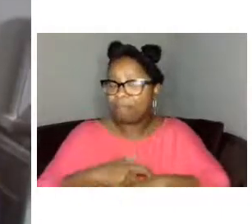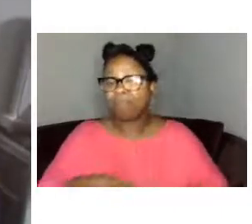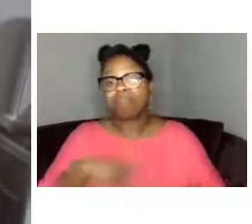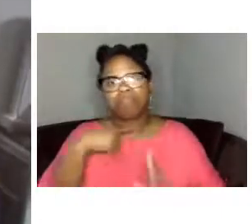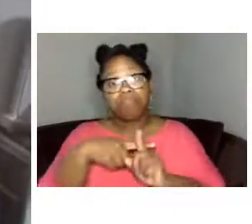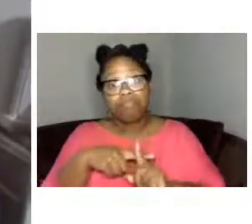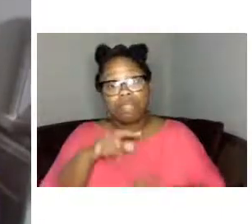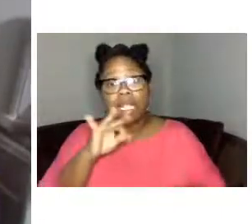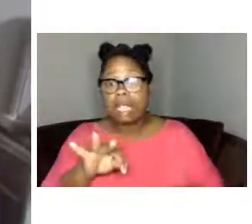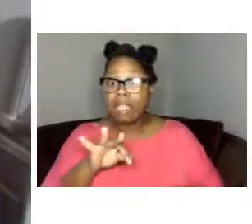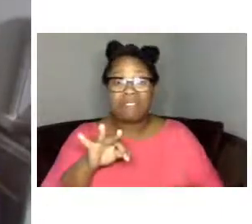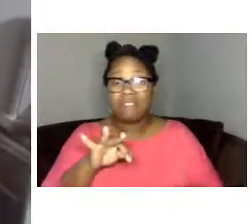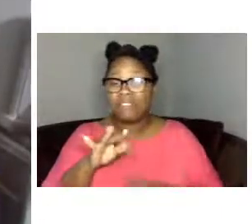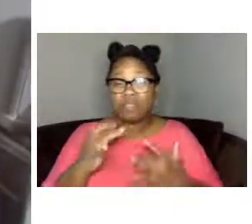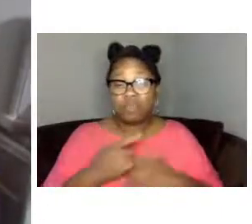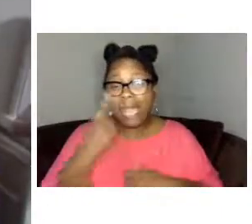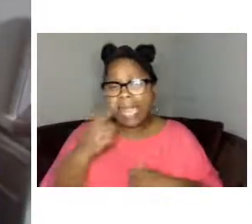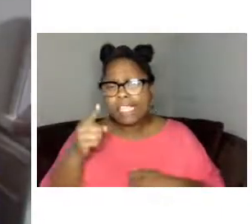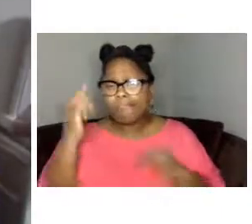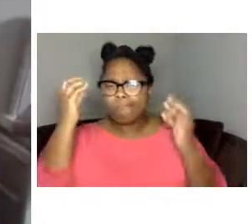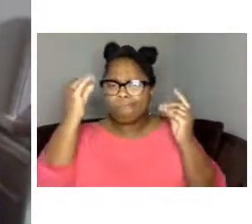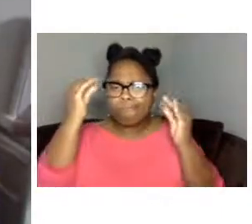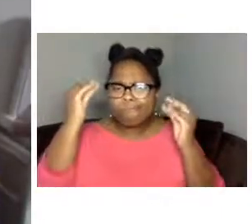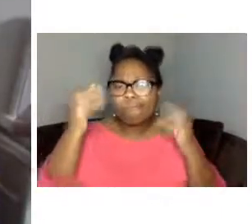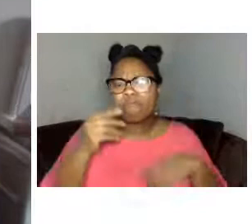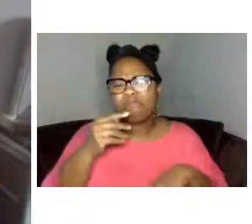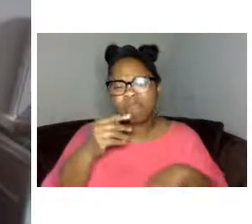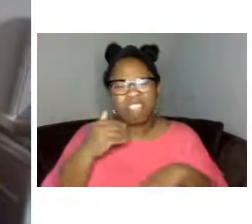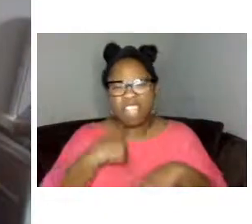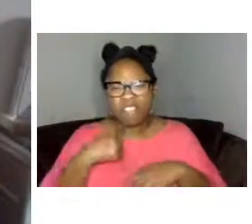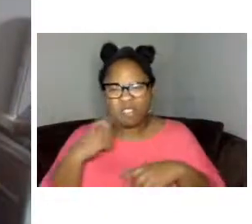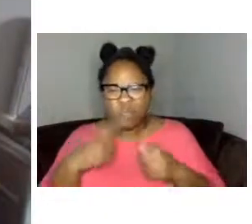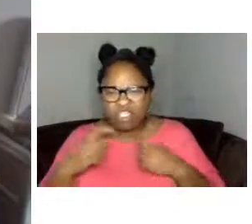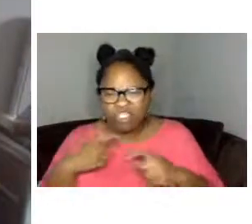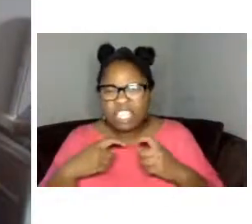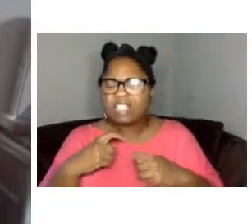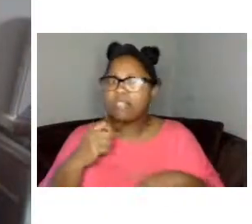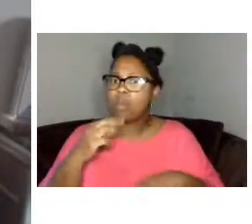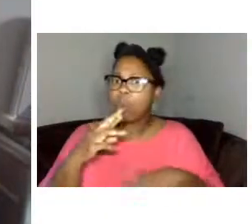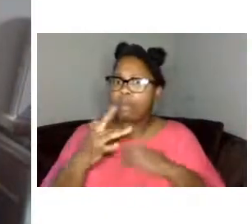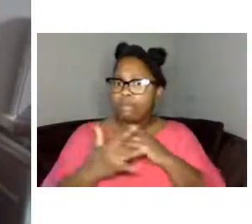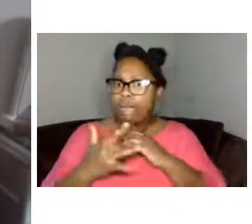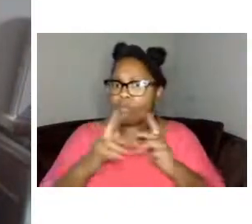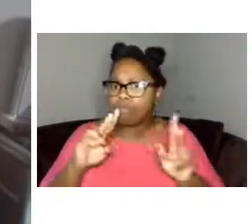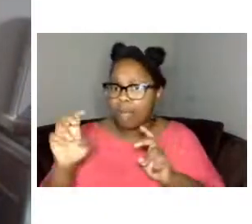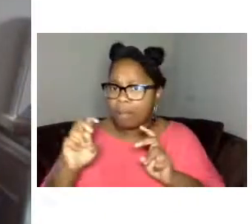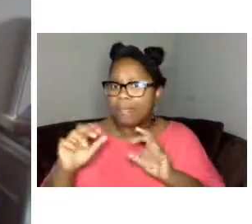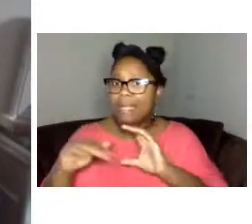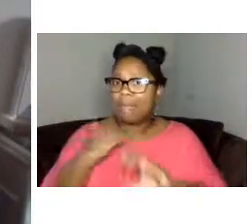during the day about the presentation if you're encountering technical difficulties you can email us at online at